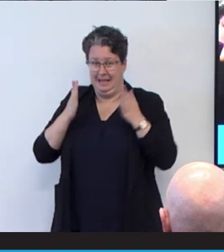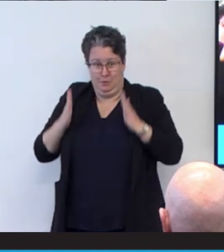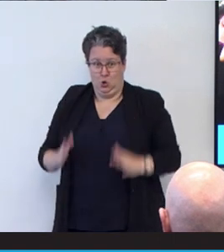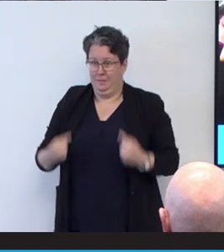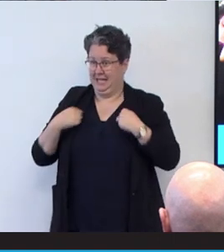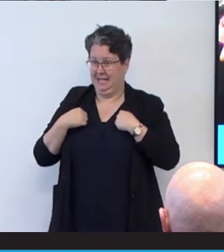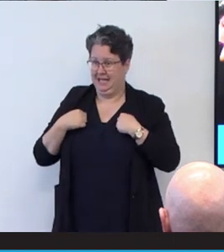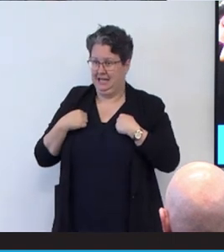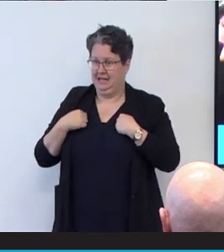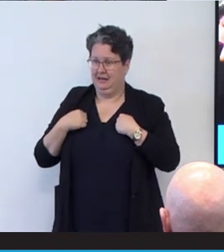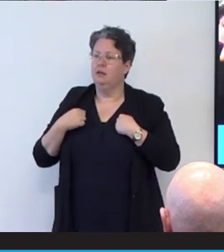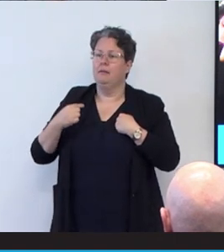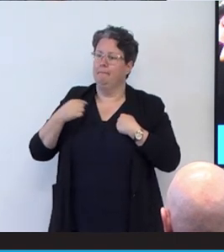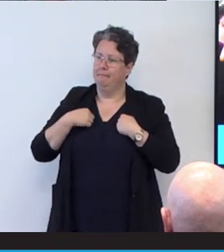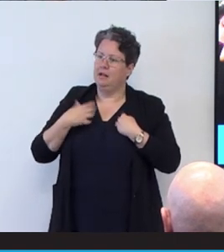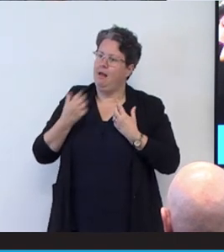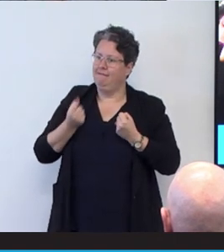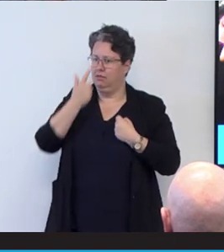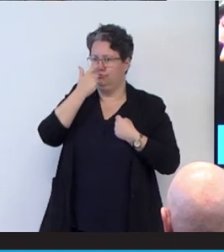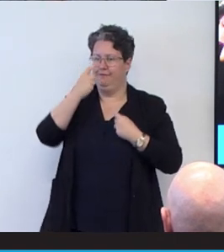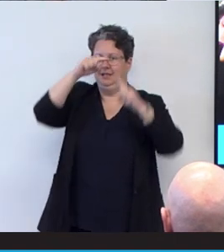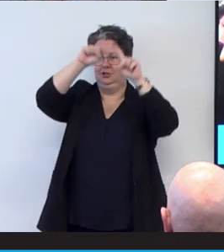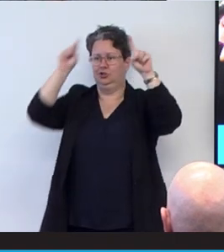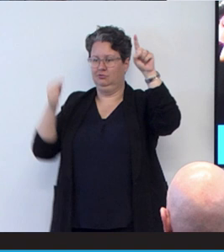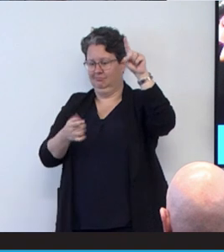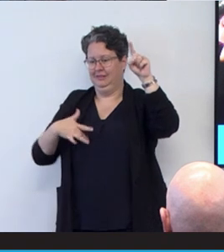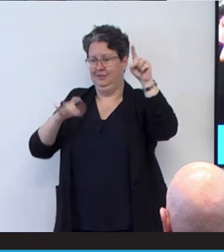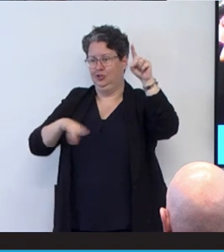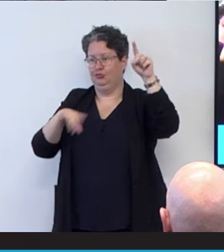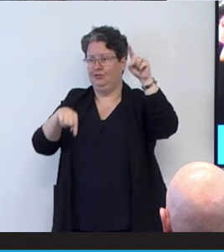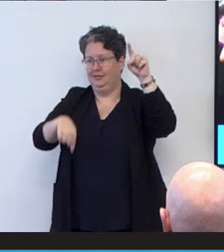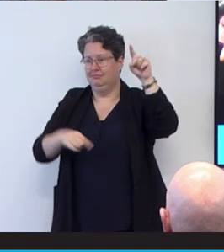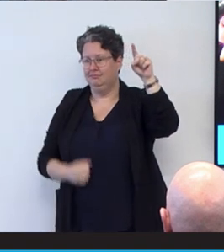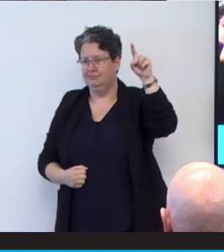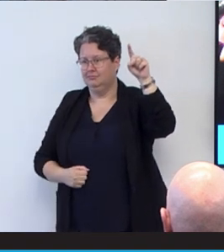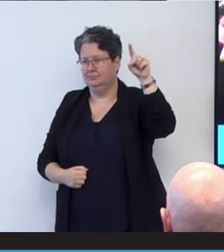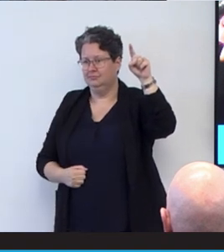but I have the privilege of living on the other side of the world. And by virtue of that,